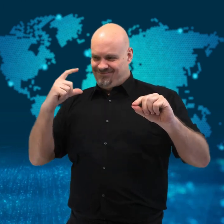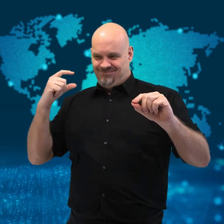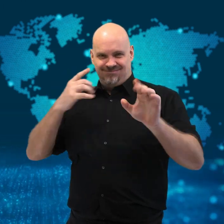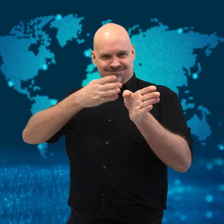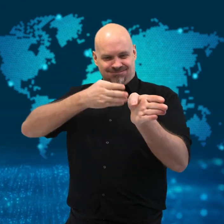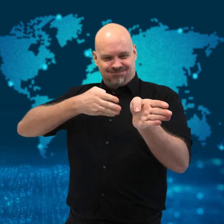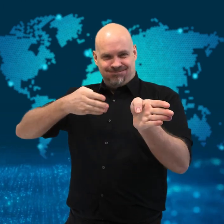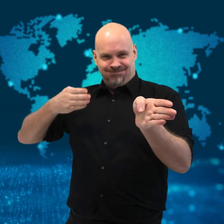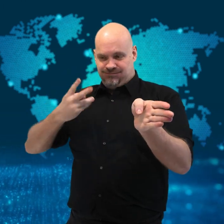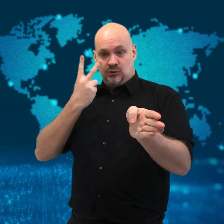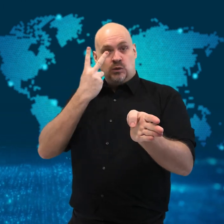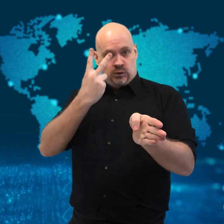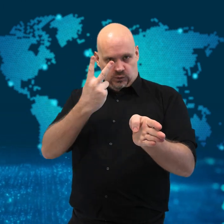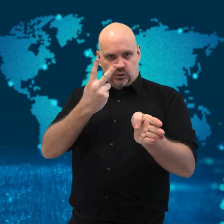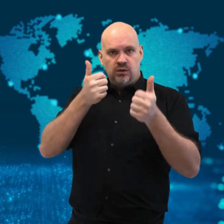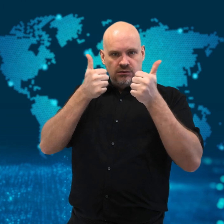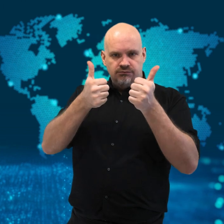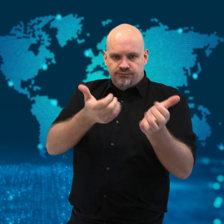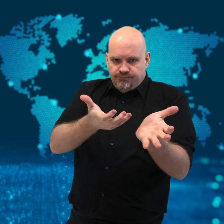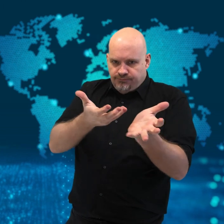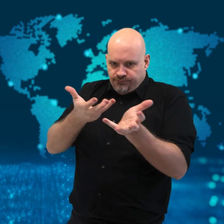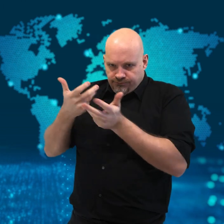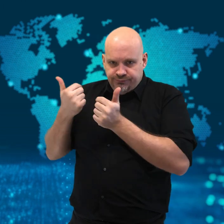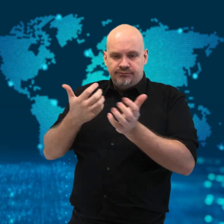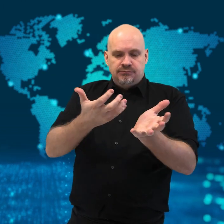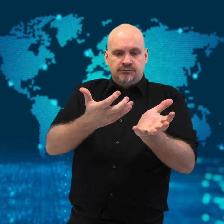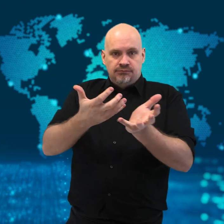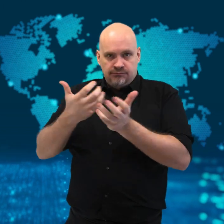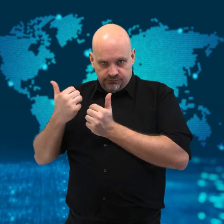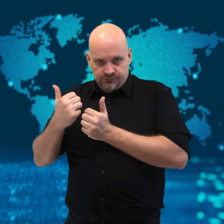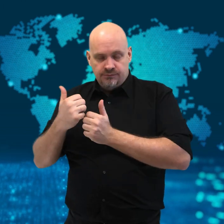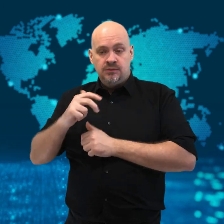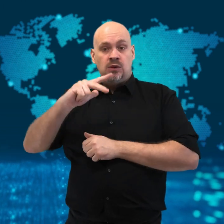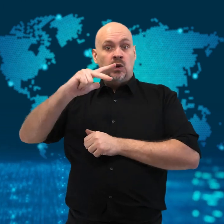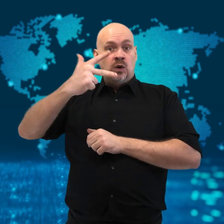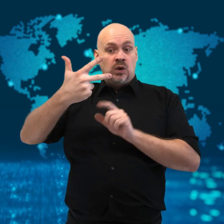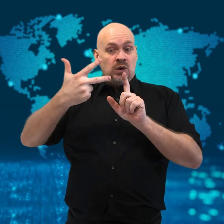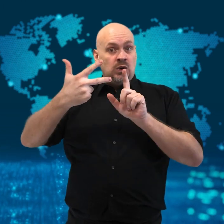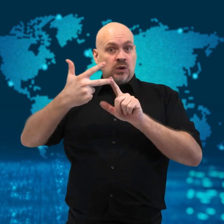a third car has not been moved yet,